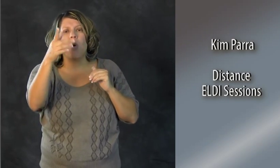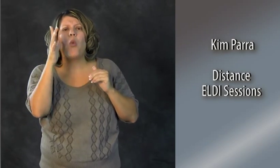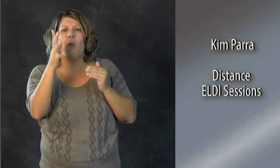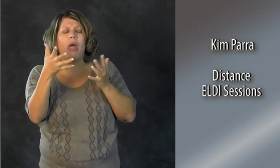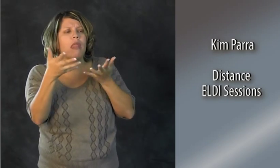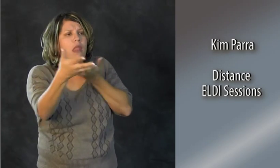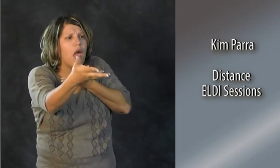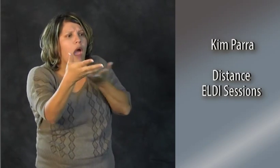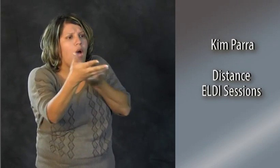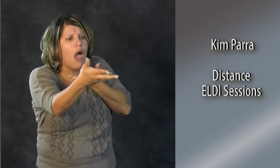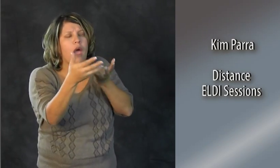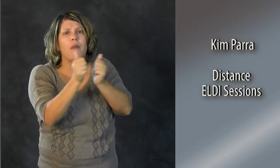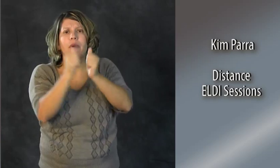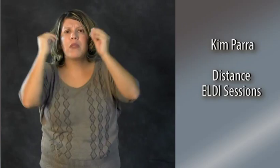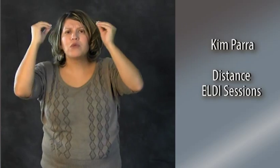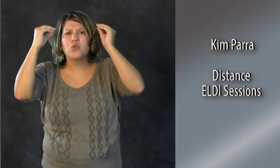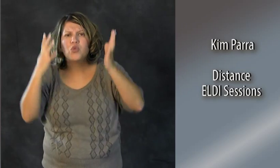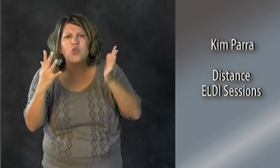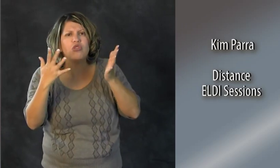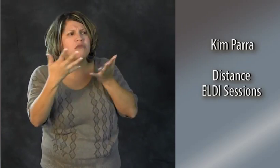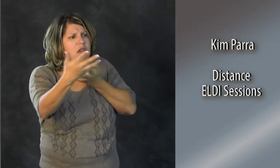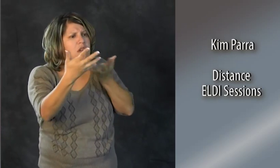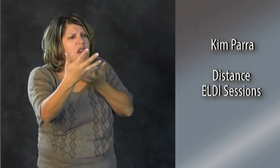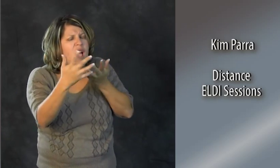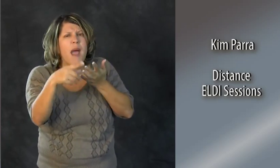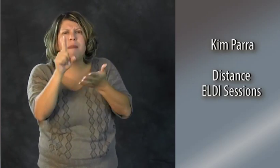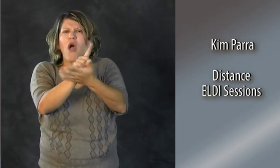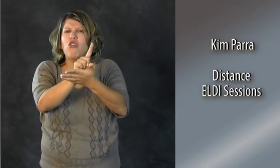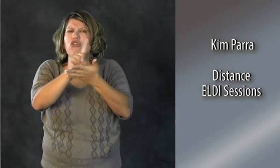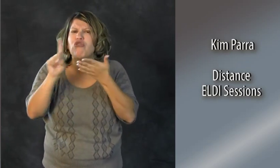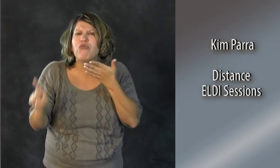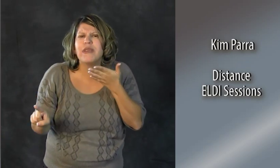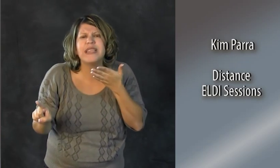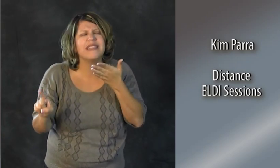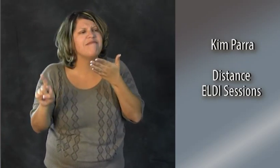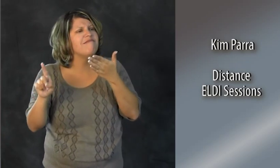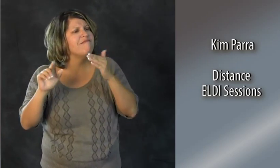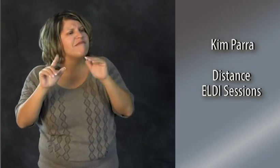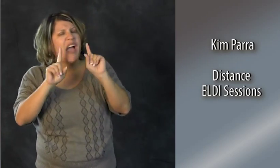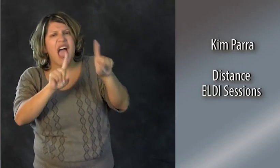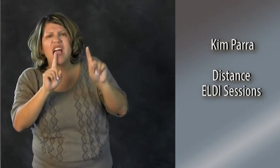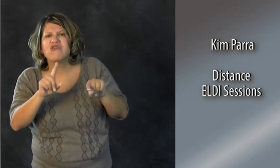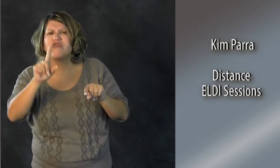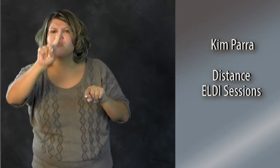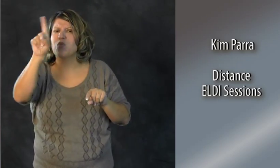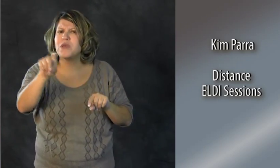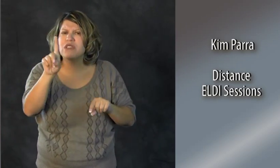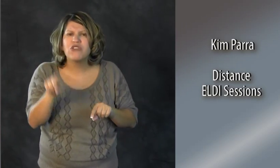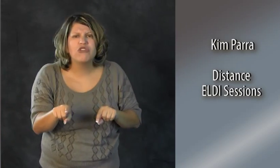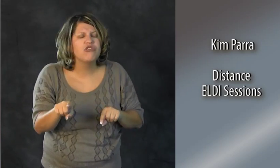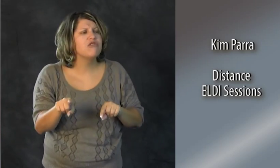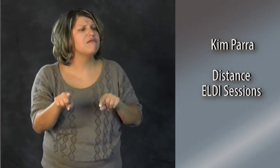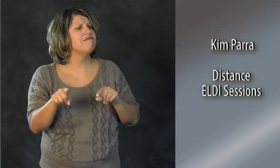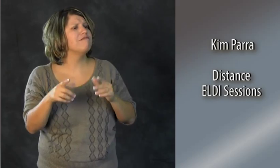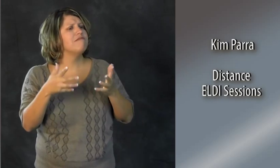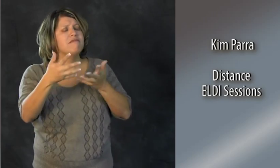So you will talk it over with your tutor about what happened during the week. They will answer any questions you have